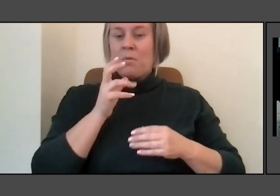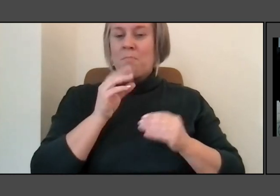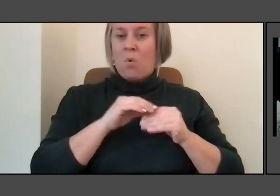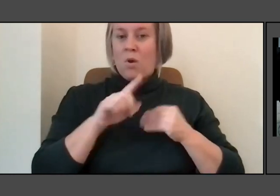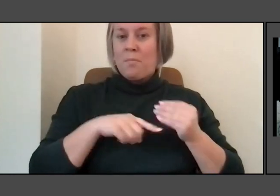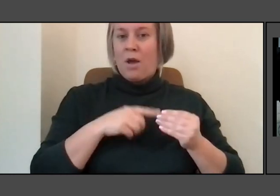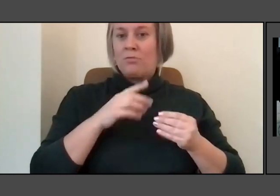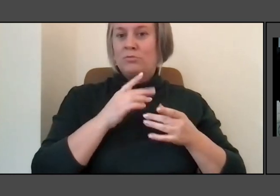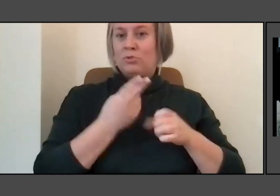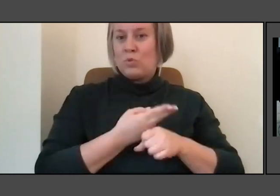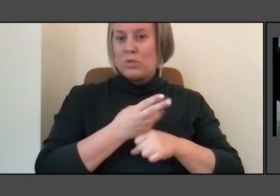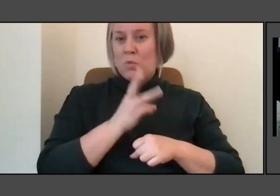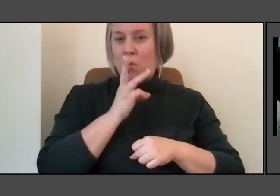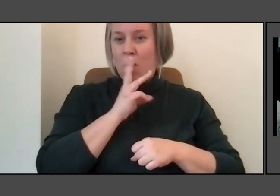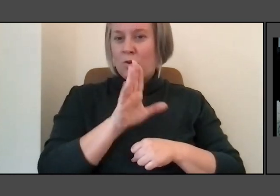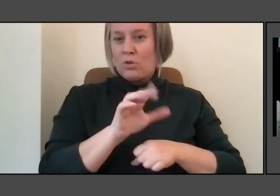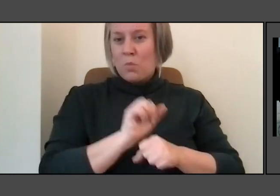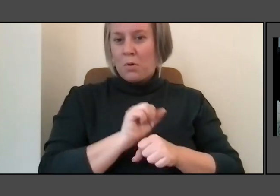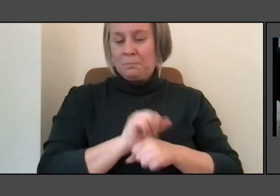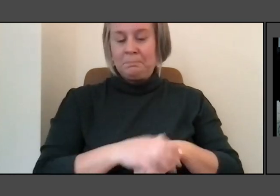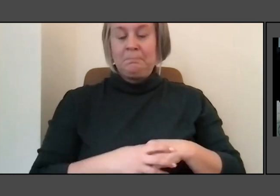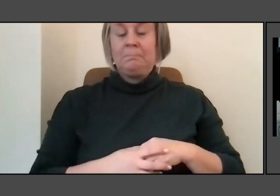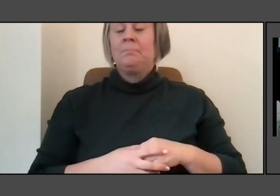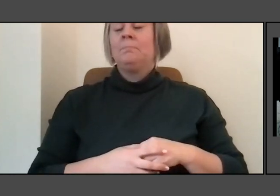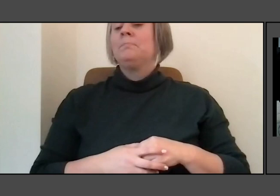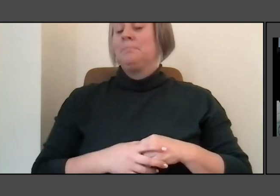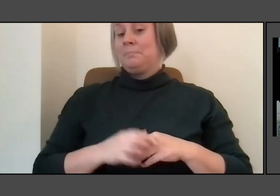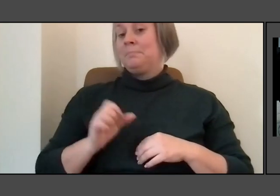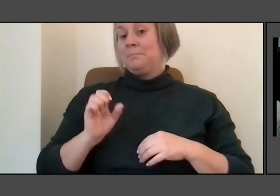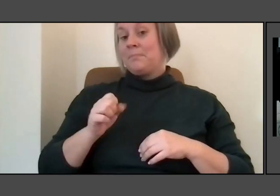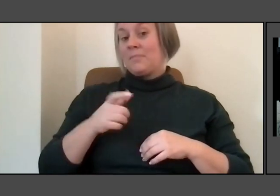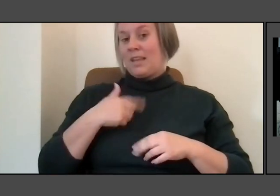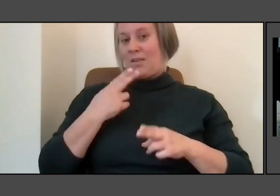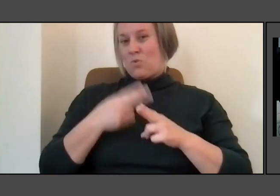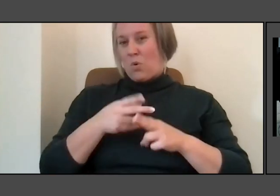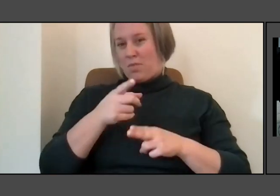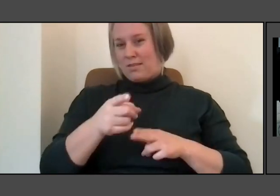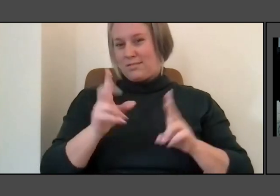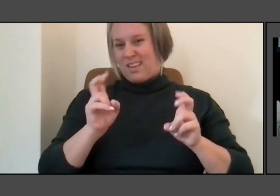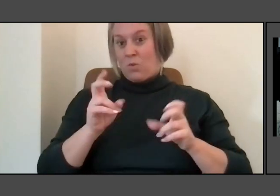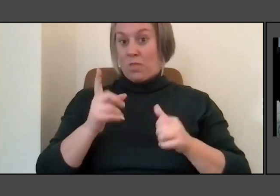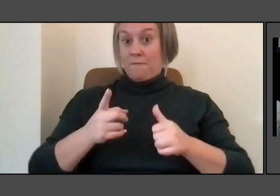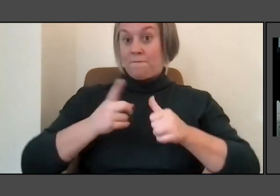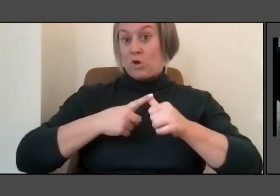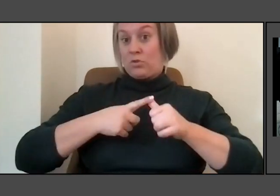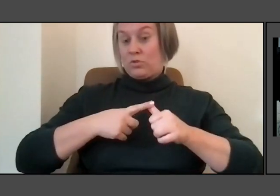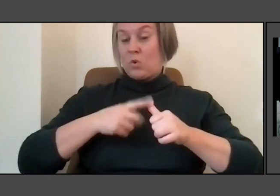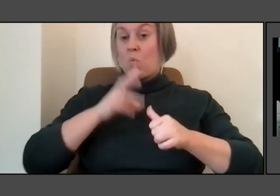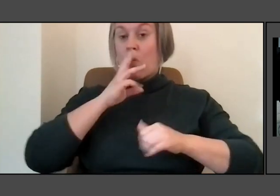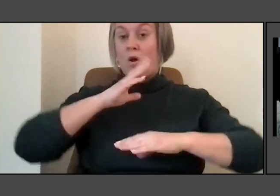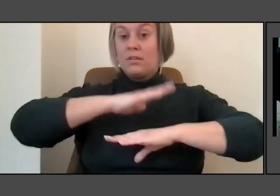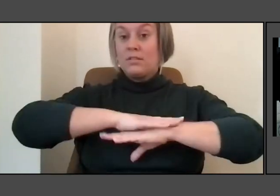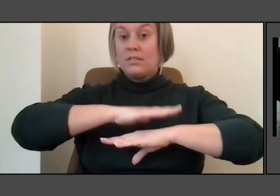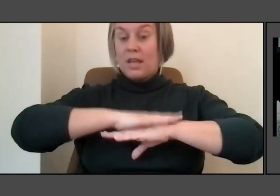I think this is the first of what I would call the water tables. And it is for the Civil Rights Memorial in Montgomery,